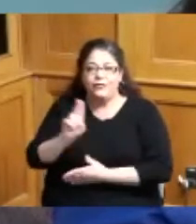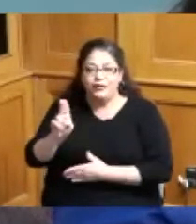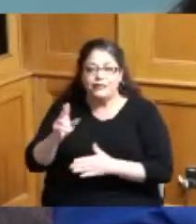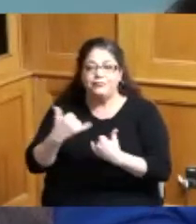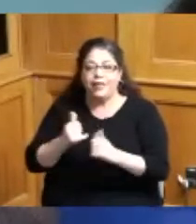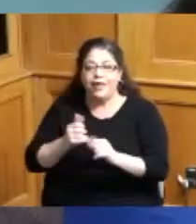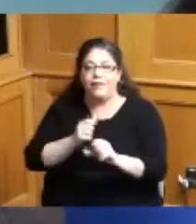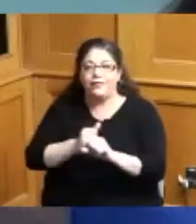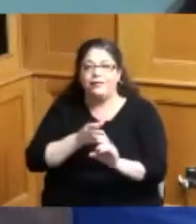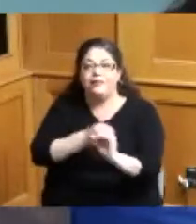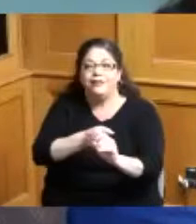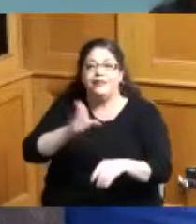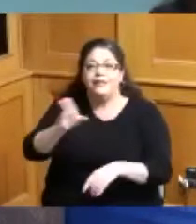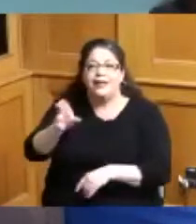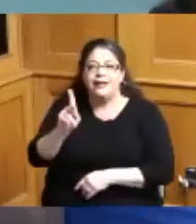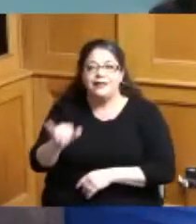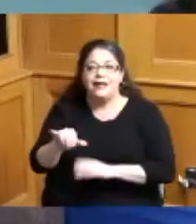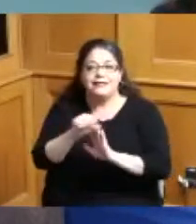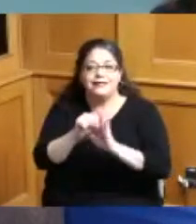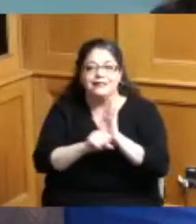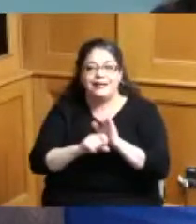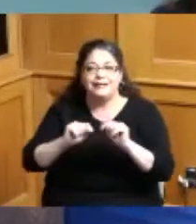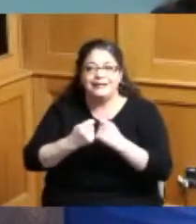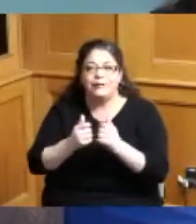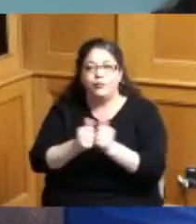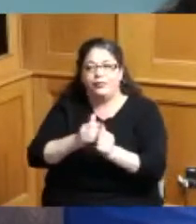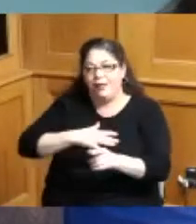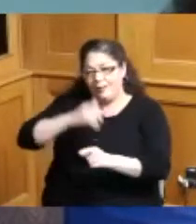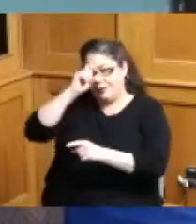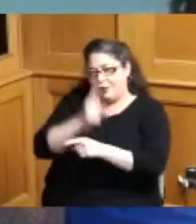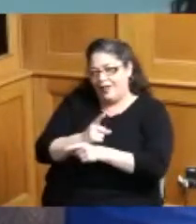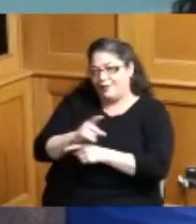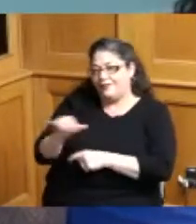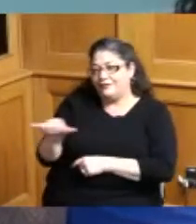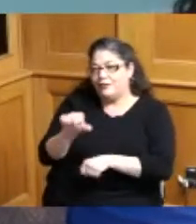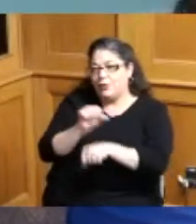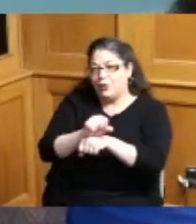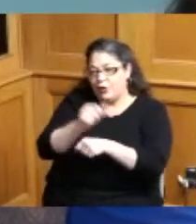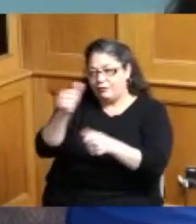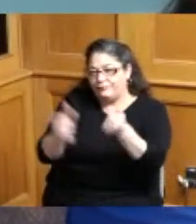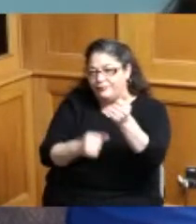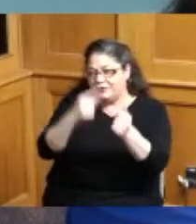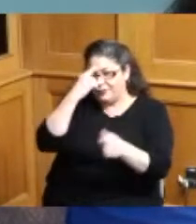championship team at Kentucky State was my brother and also worked for me when I was at city hall and